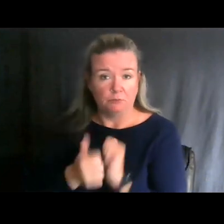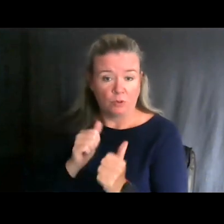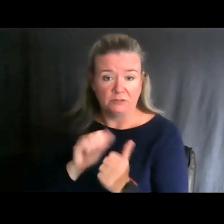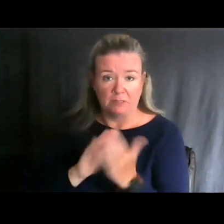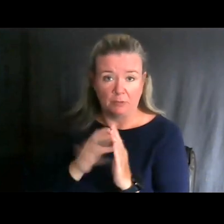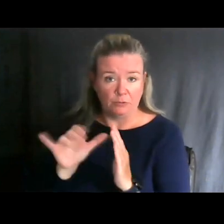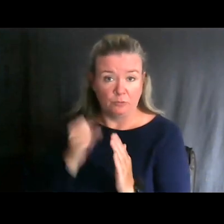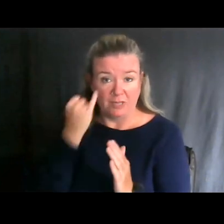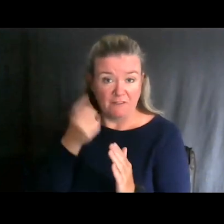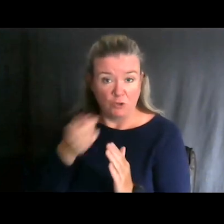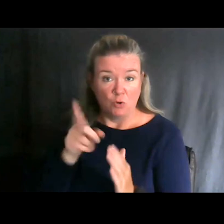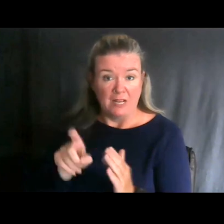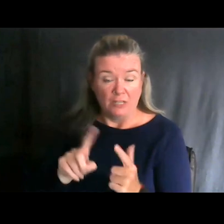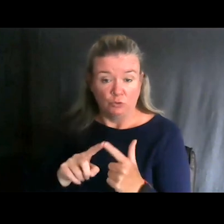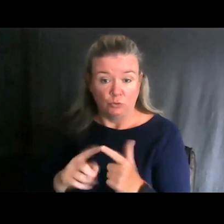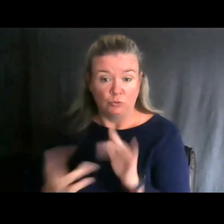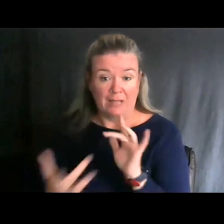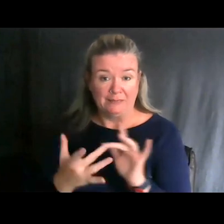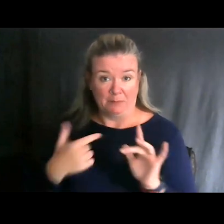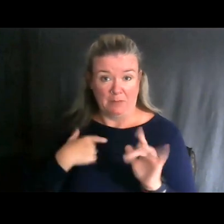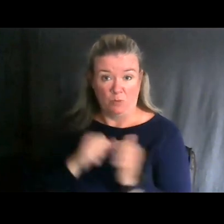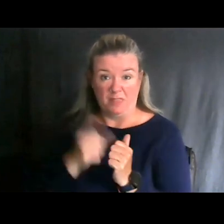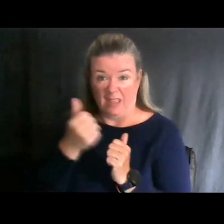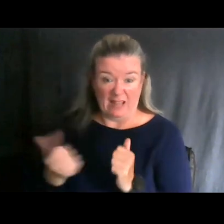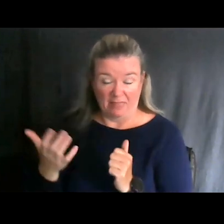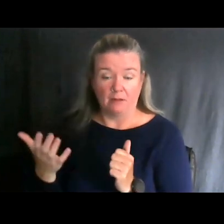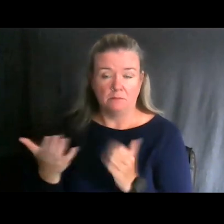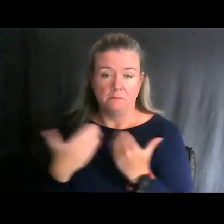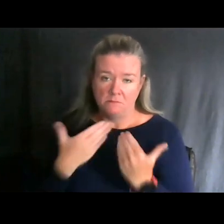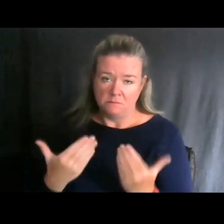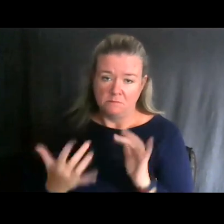If you guys need to get a hold of me in any way, shape or form, please contact me through